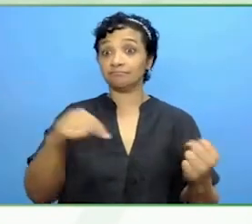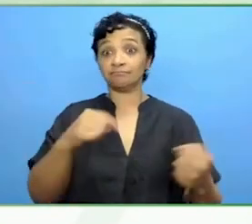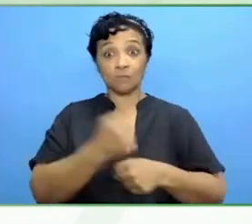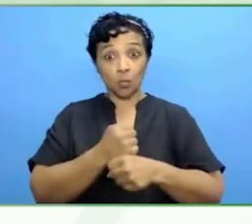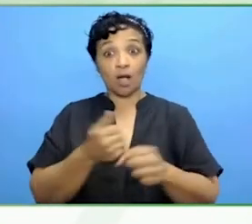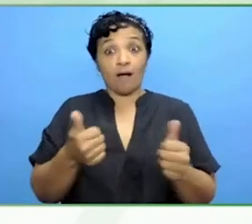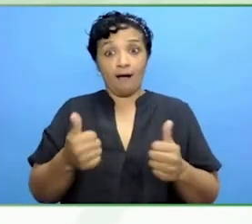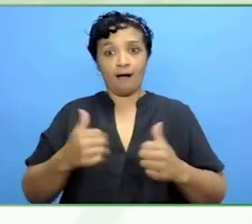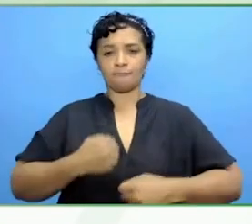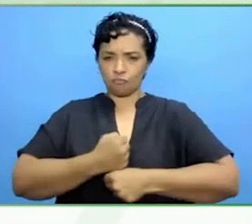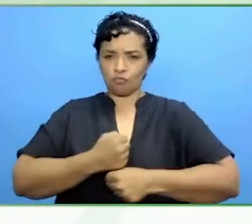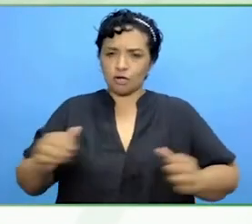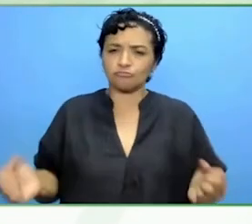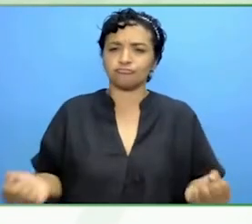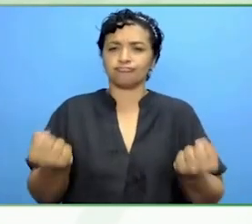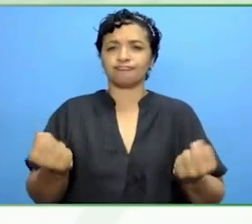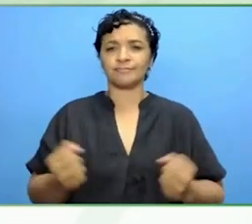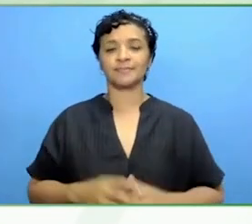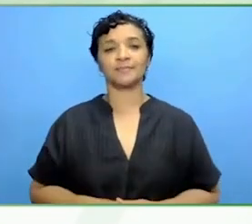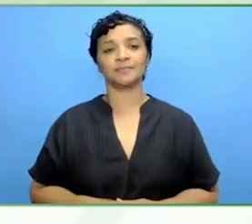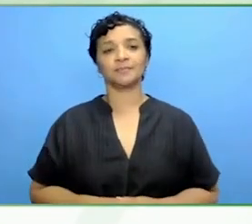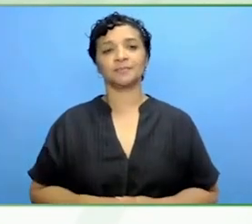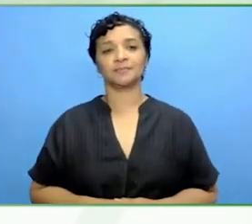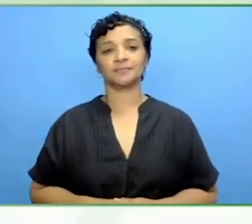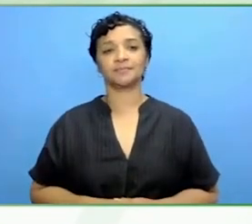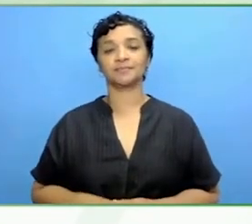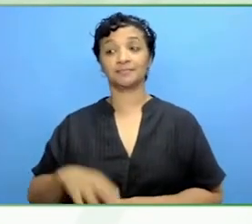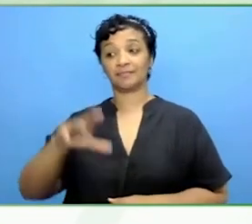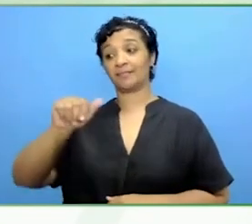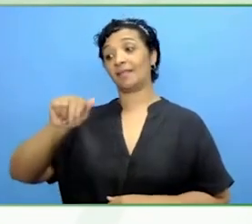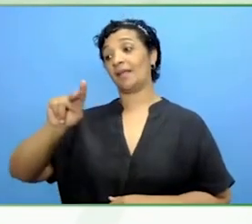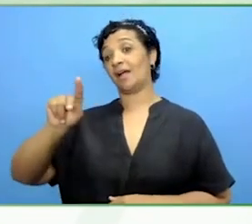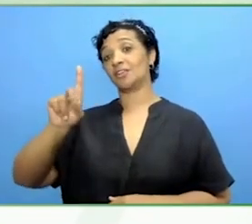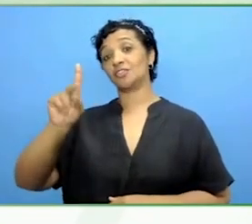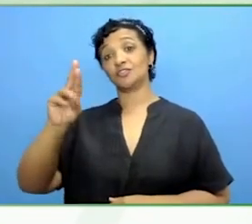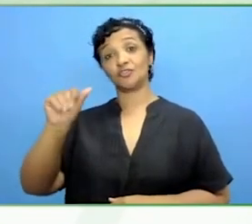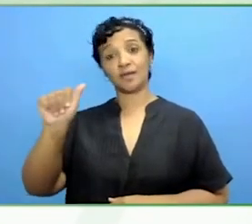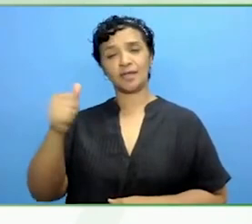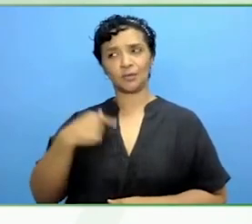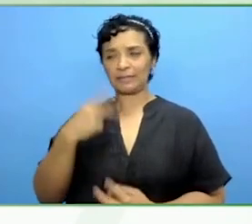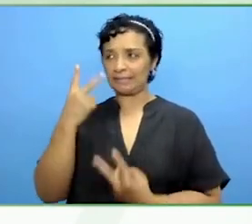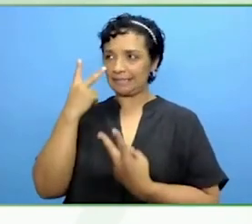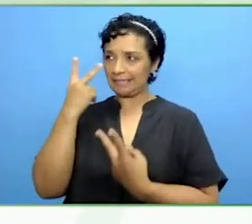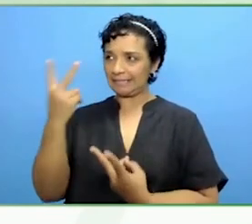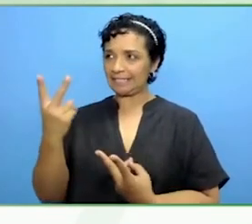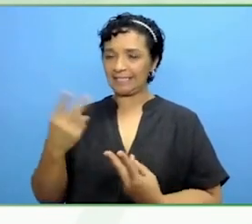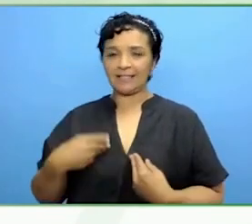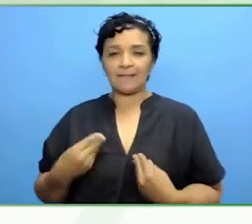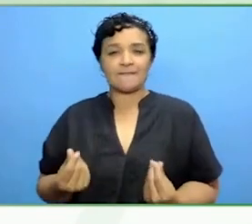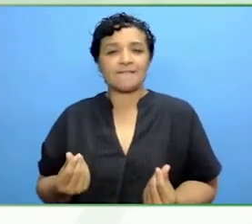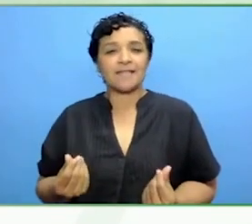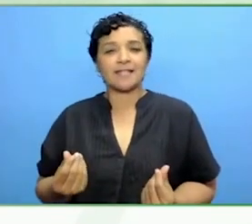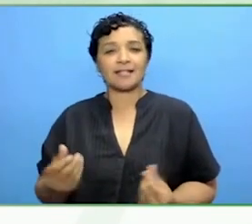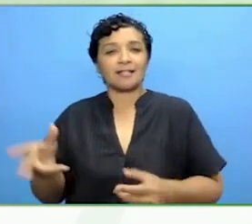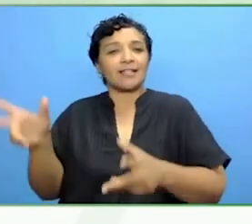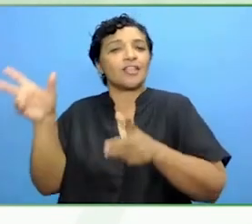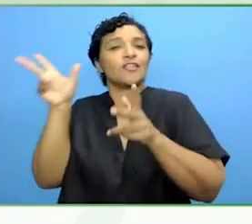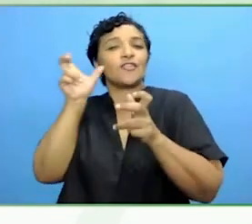And, Andria, we could see or feel or hear the passion inside that what you are doing.